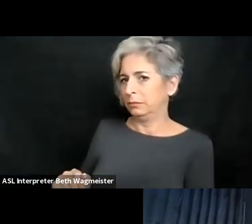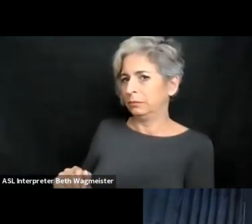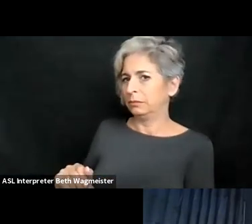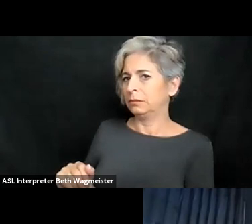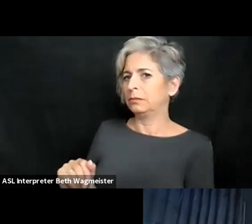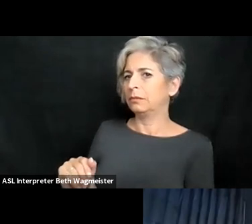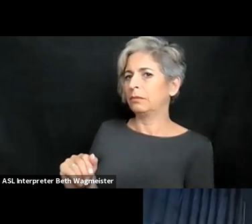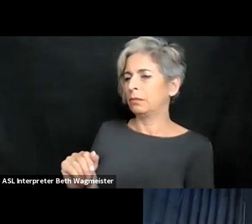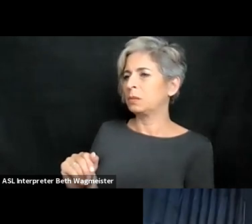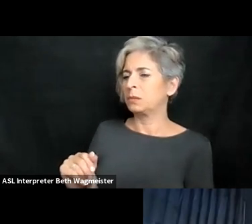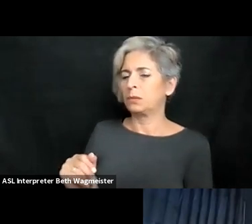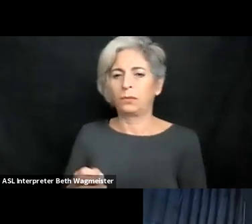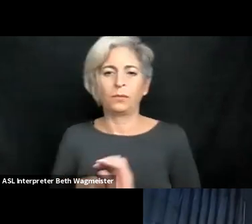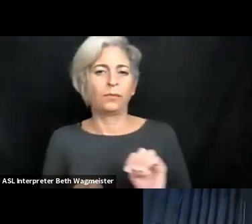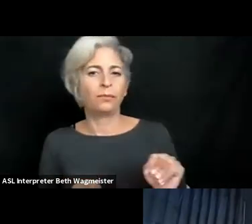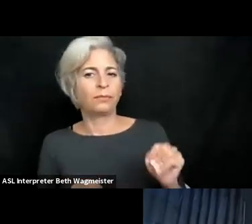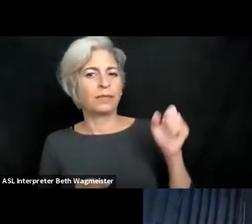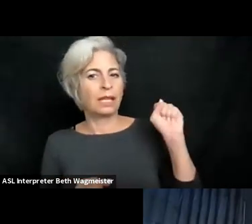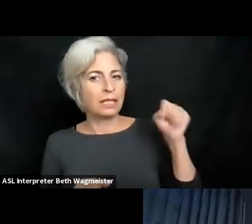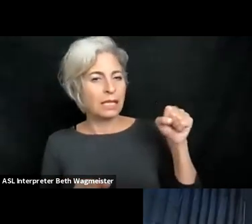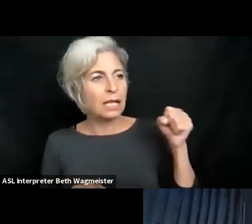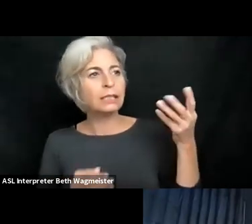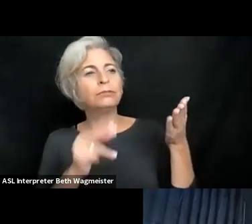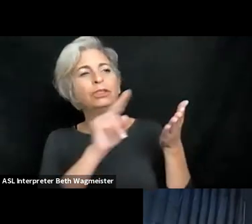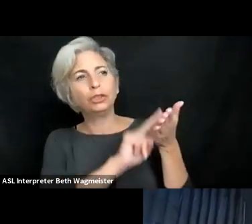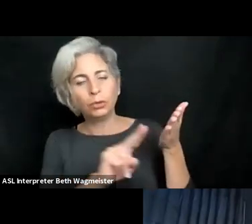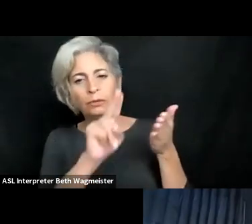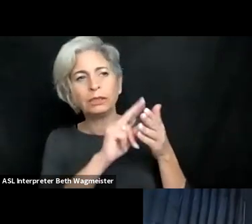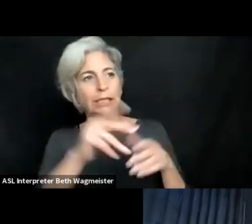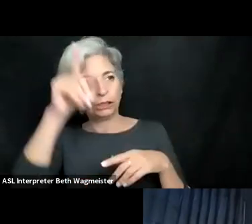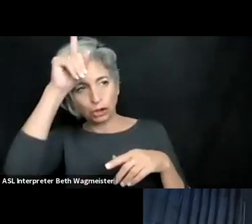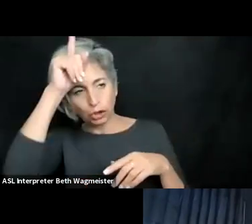accessibility month dismels what's your policy of your university on